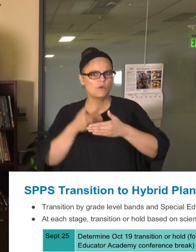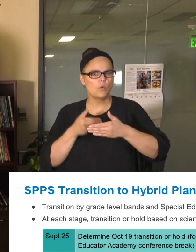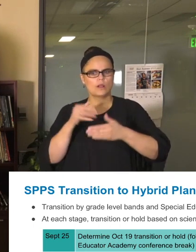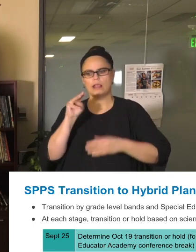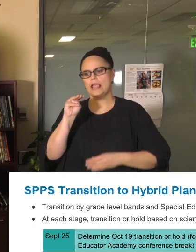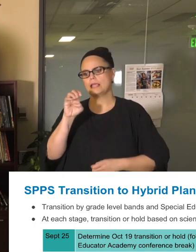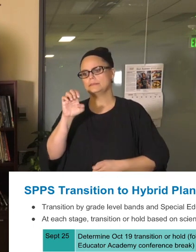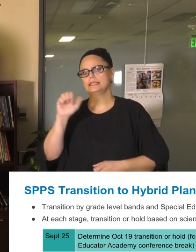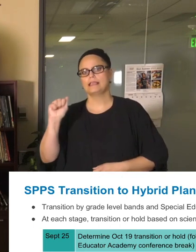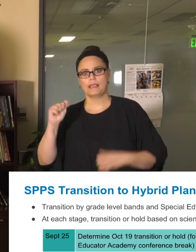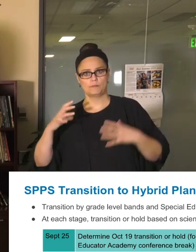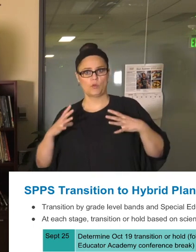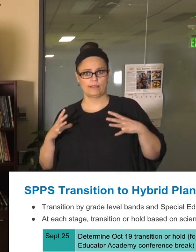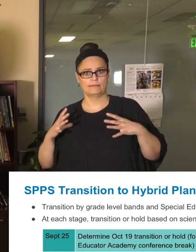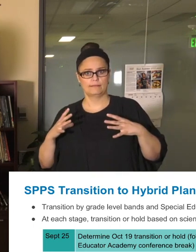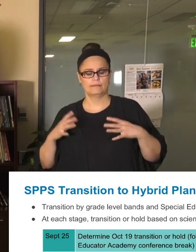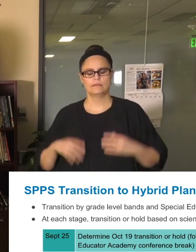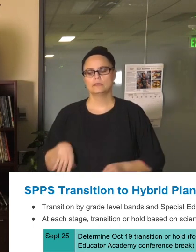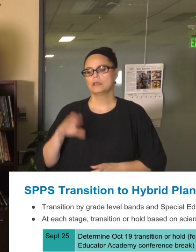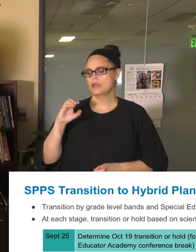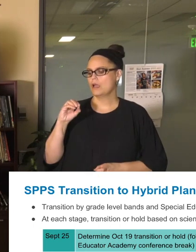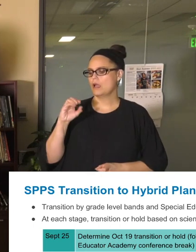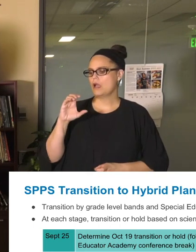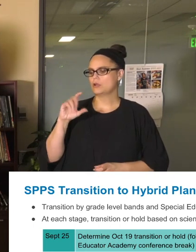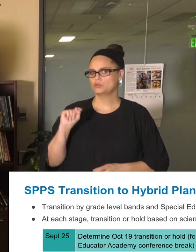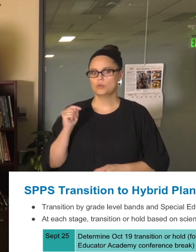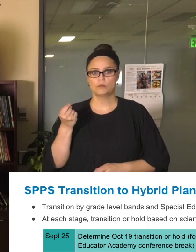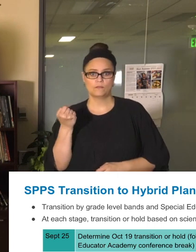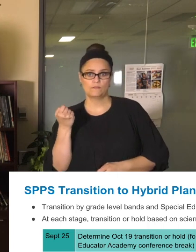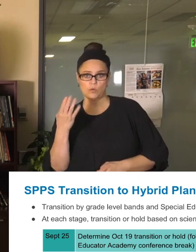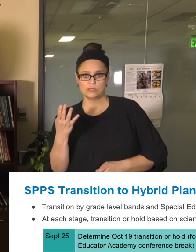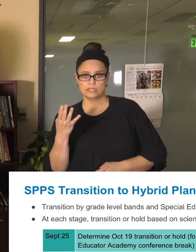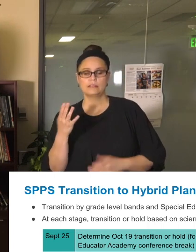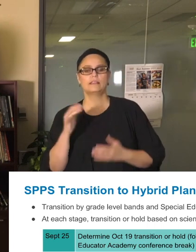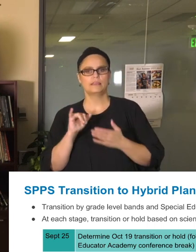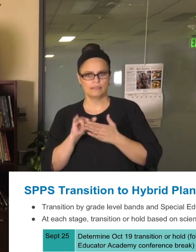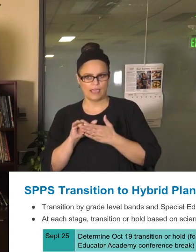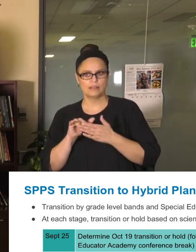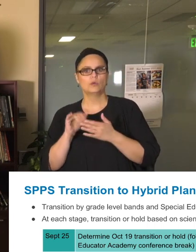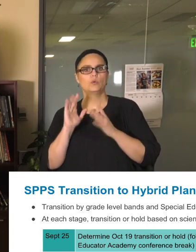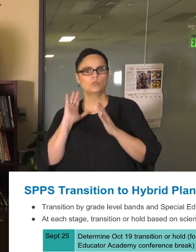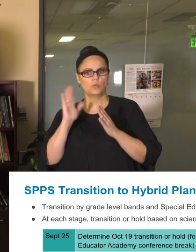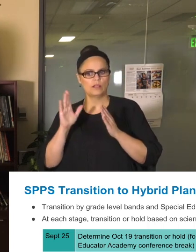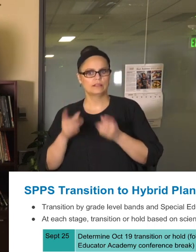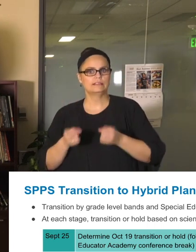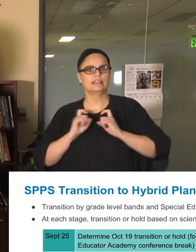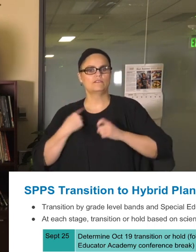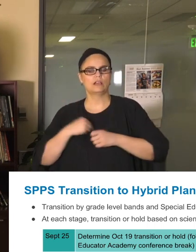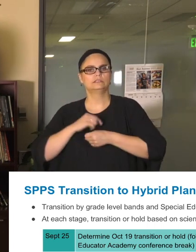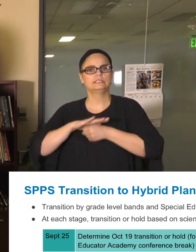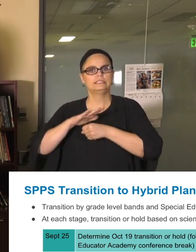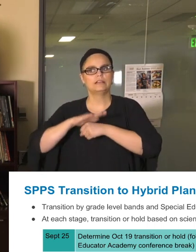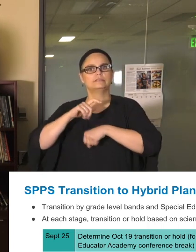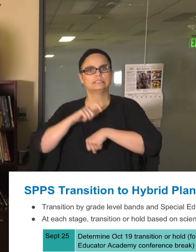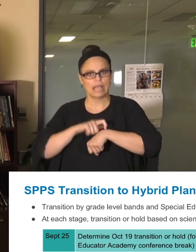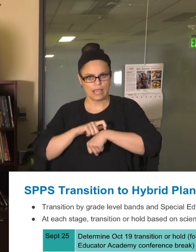and the second date of October 14th would give us enough lead-up time to make that change beginning with quarter number 2.